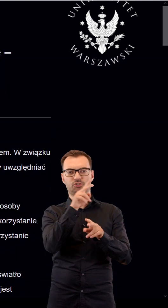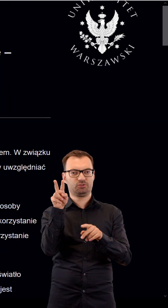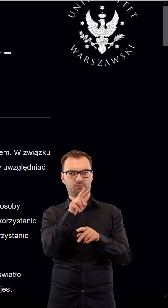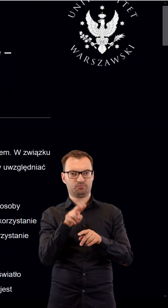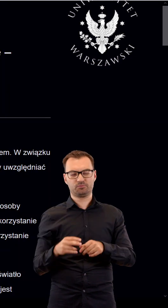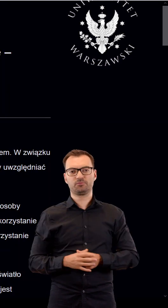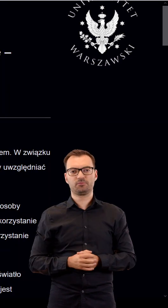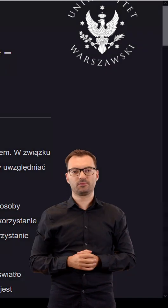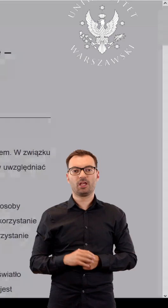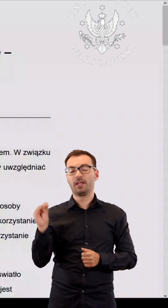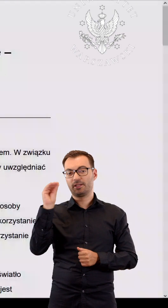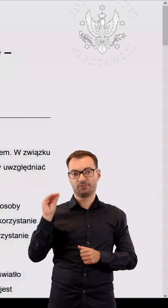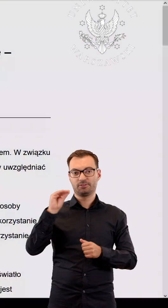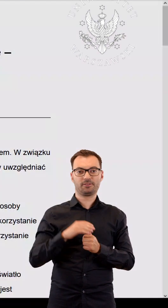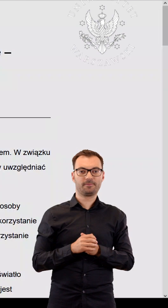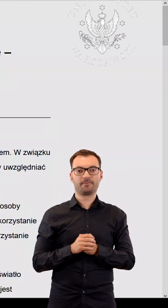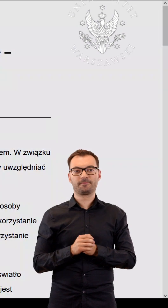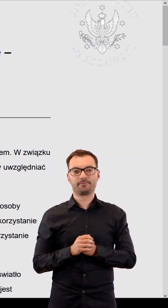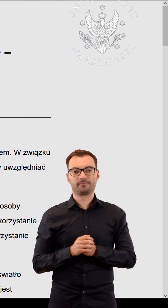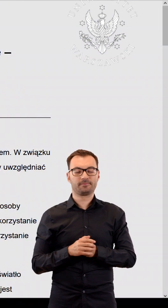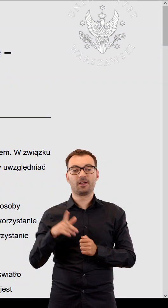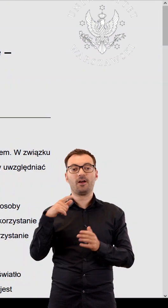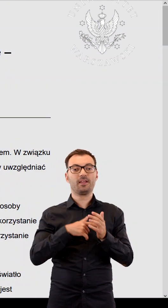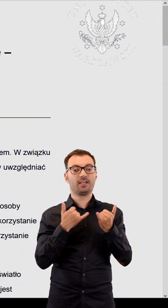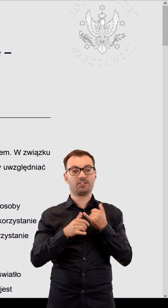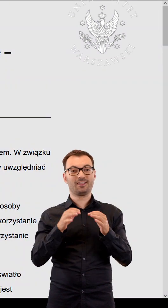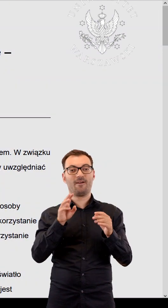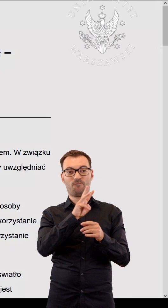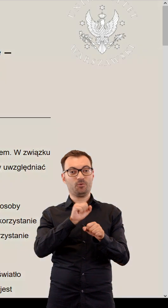What is more, on correctly and accessibly constructed pages,